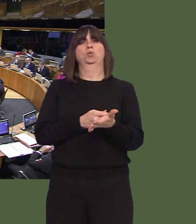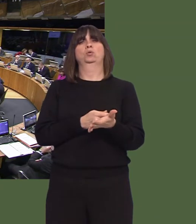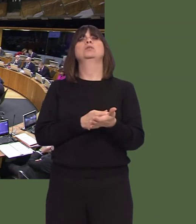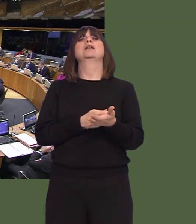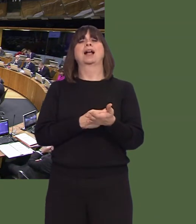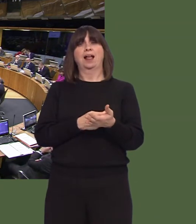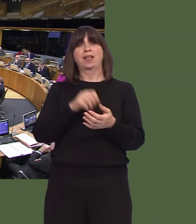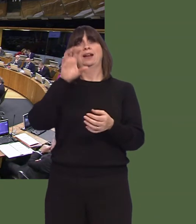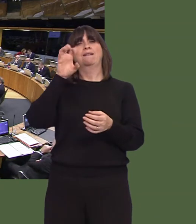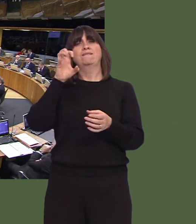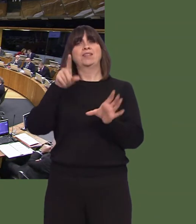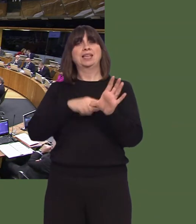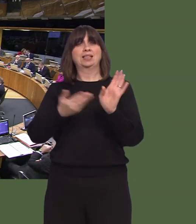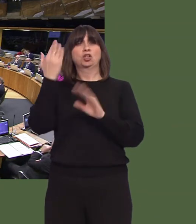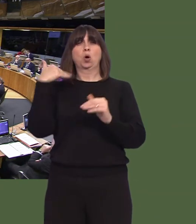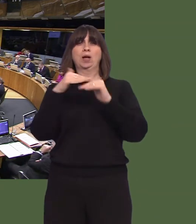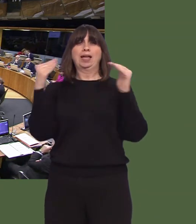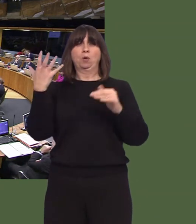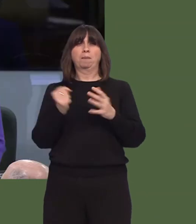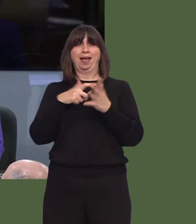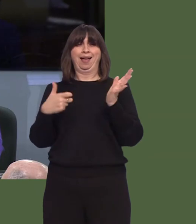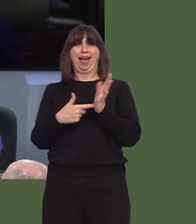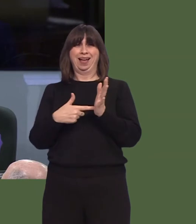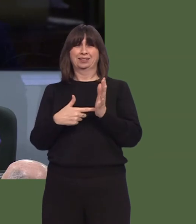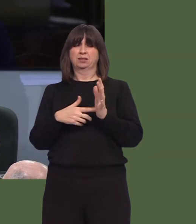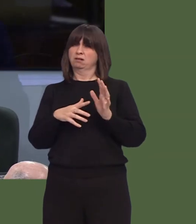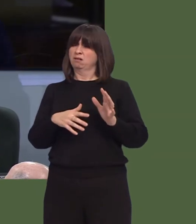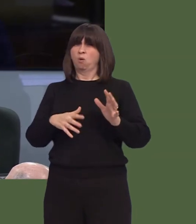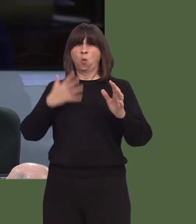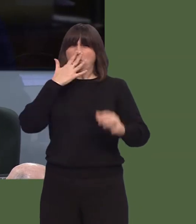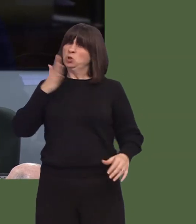years after Equal Pay Act 1970, it is outrageous that here in Wales we still have a gender